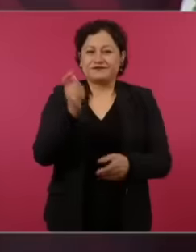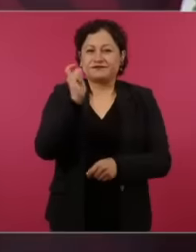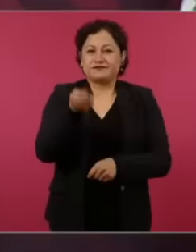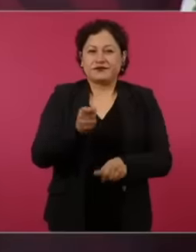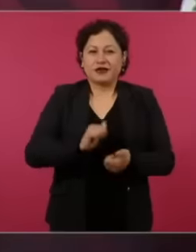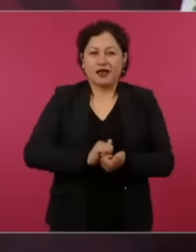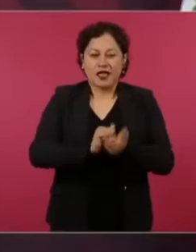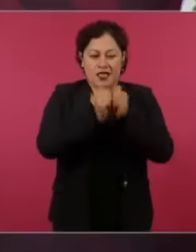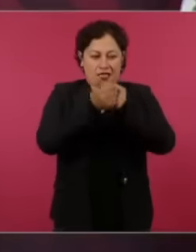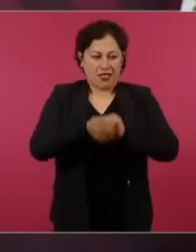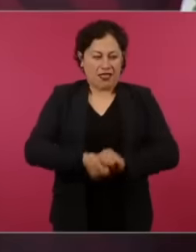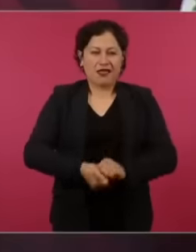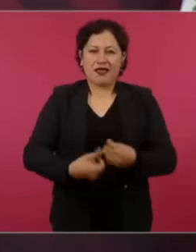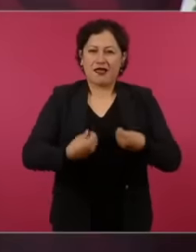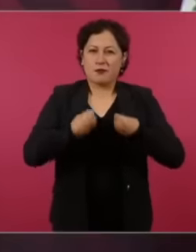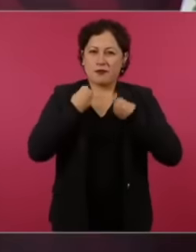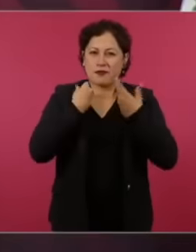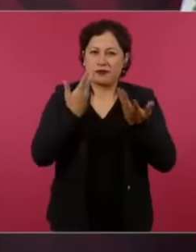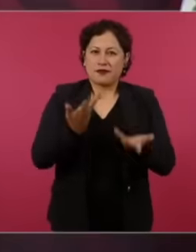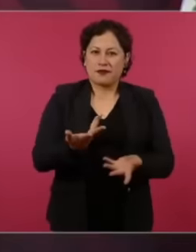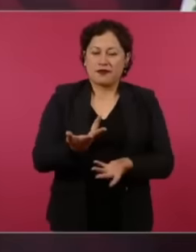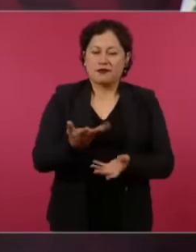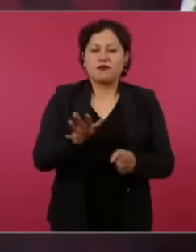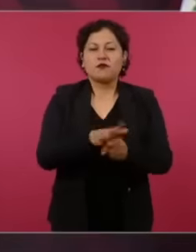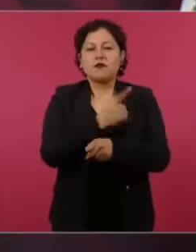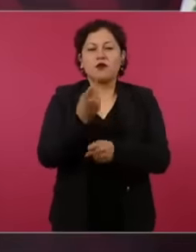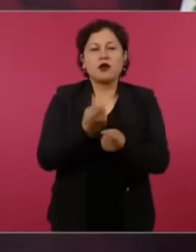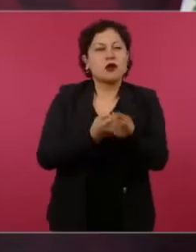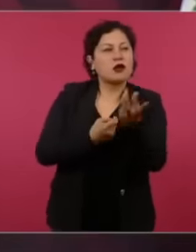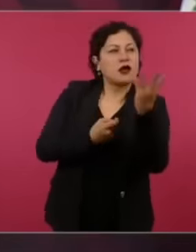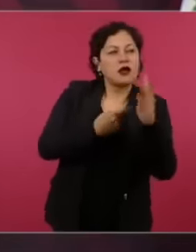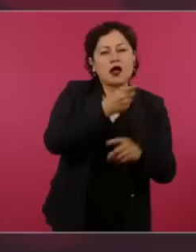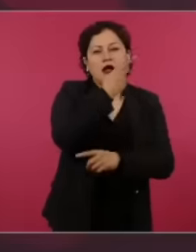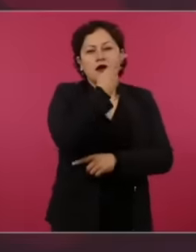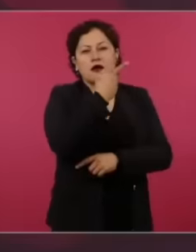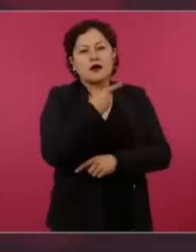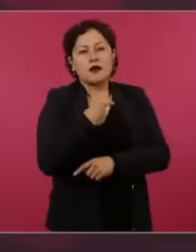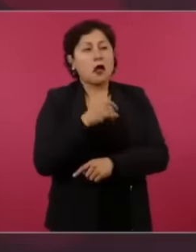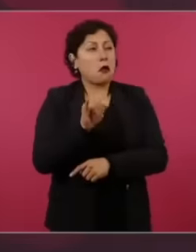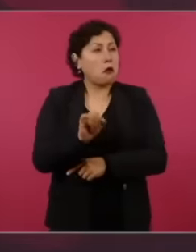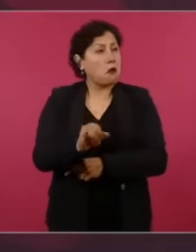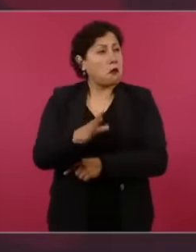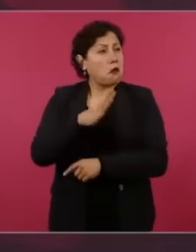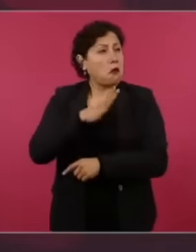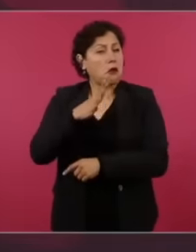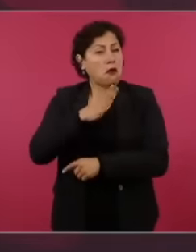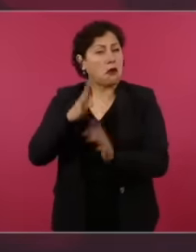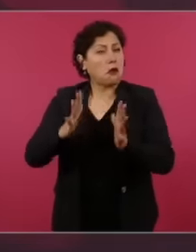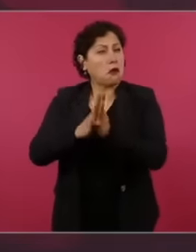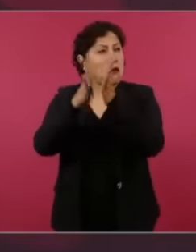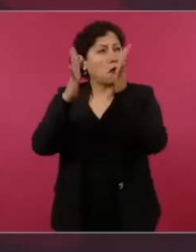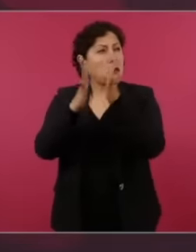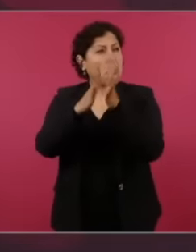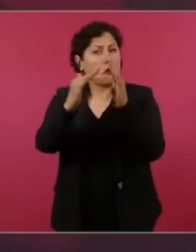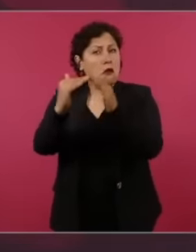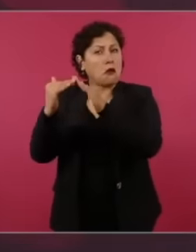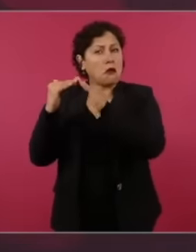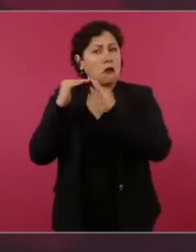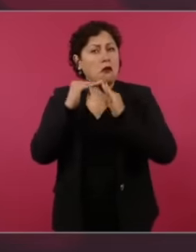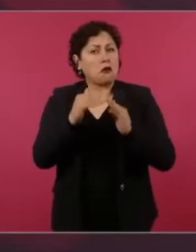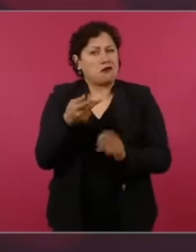there is democracy when the people are ignored it is